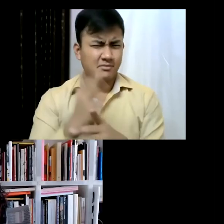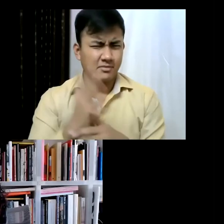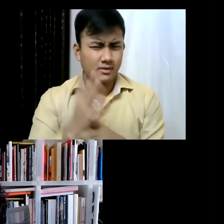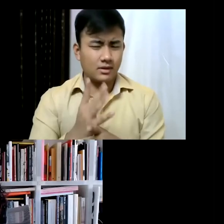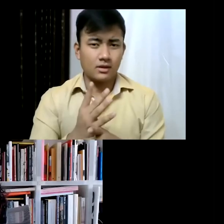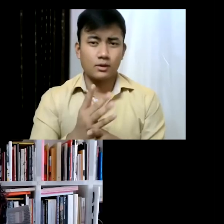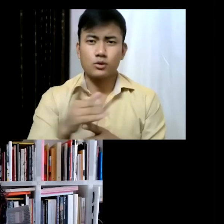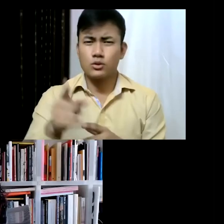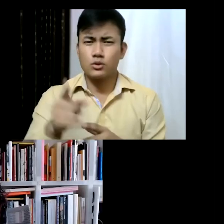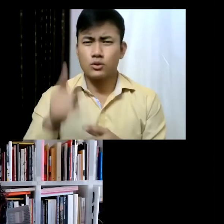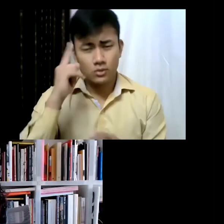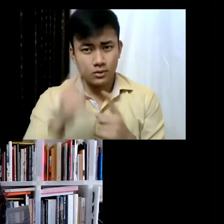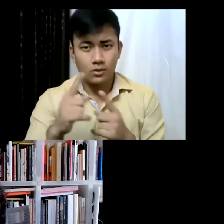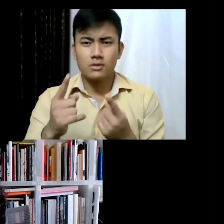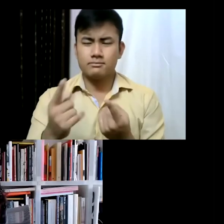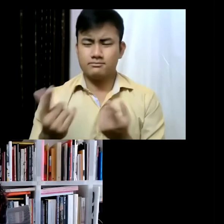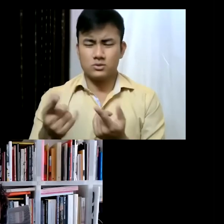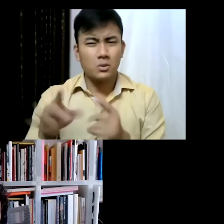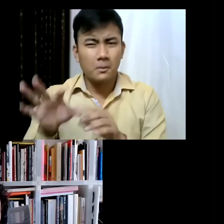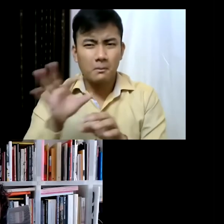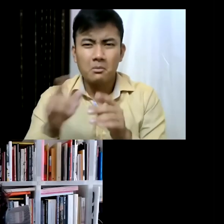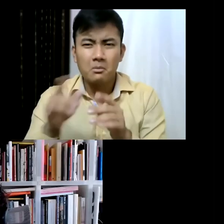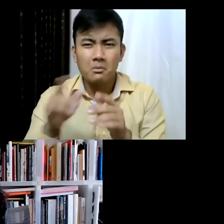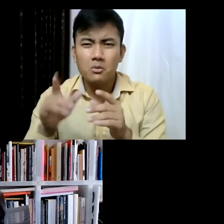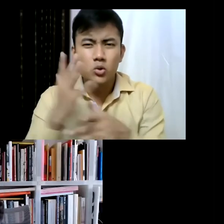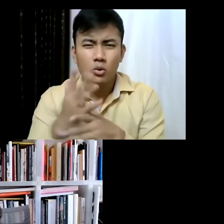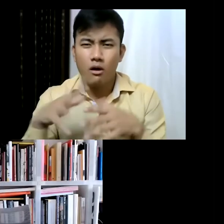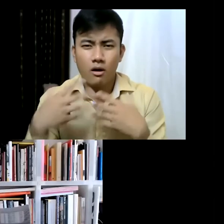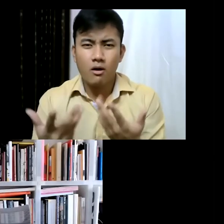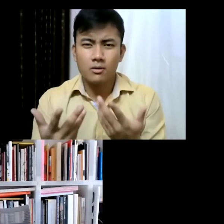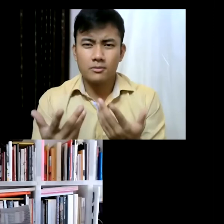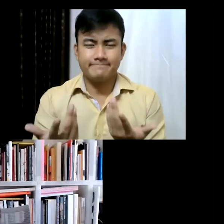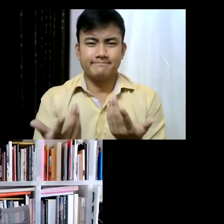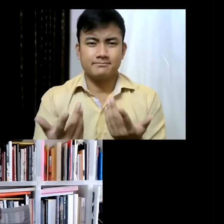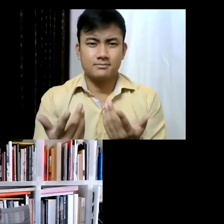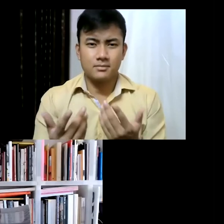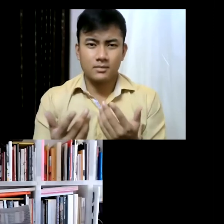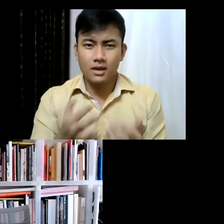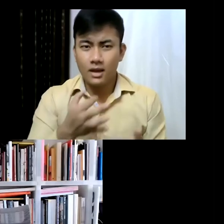her curatorial. Does her curatorial encompass other voices in the arts that are not suitable